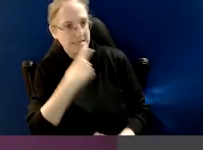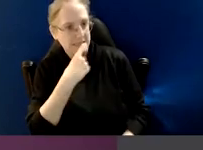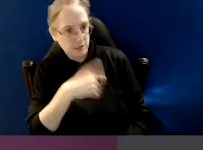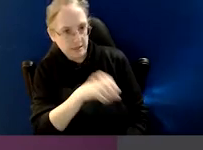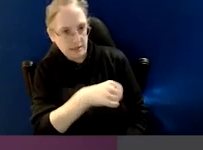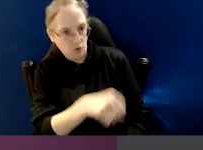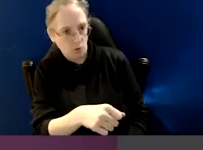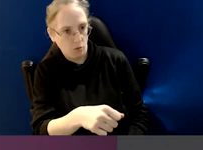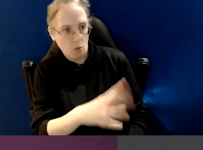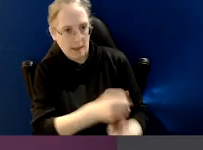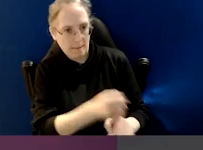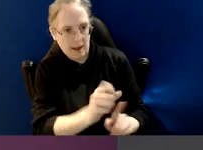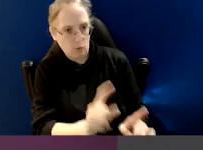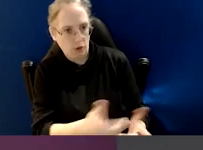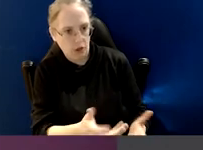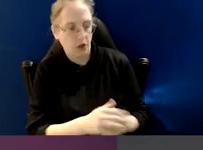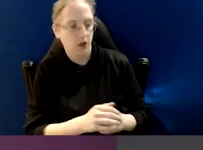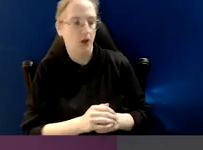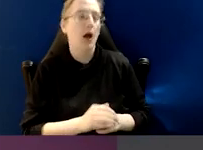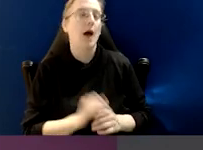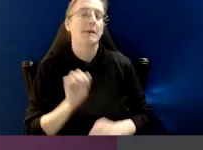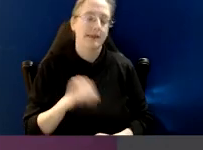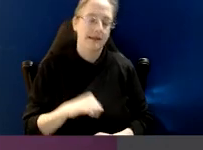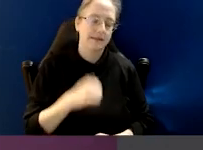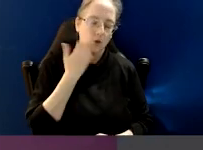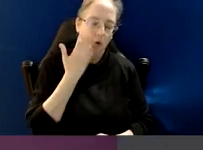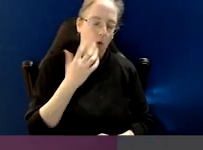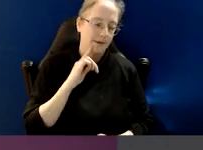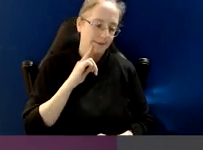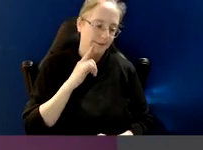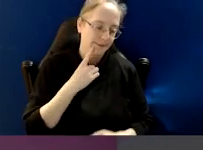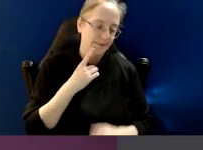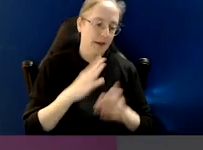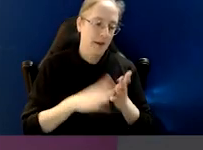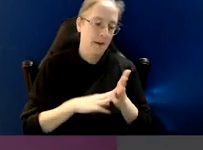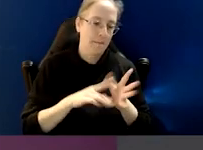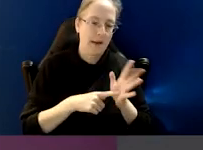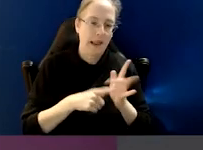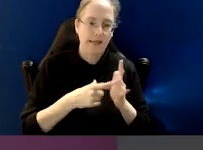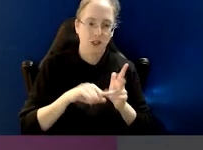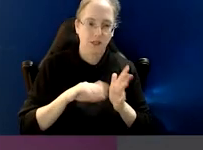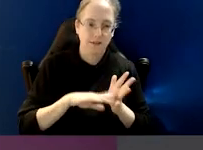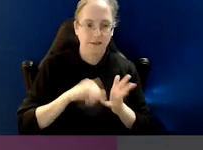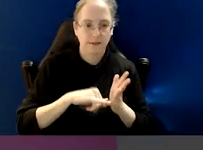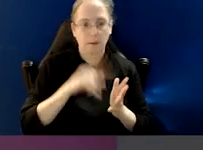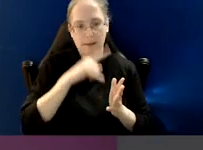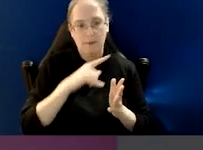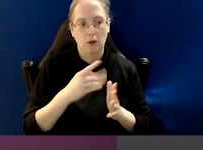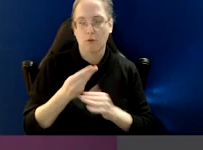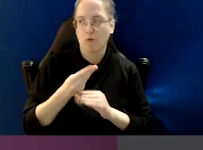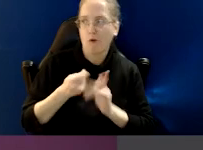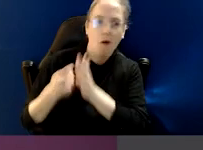Now, that doesn't rule out the vexatious, the malicious, because there's always a chunk of those